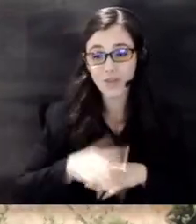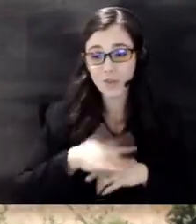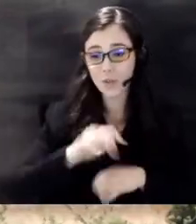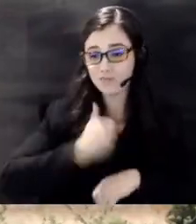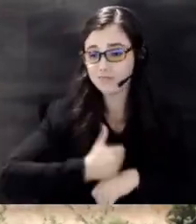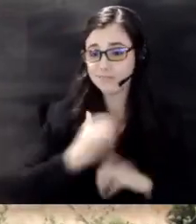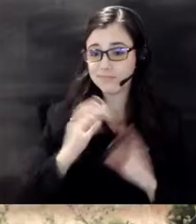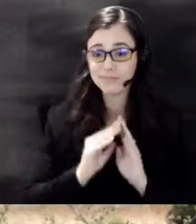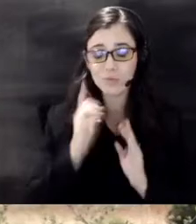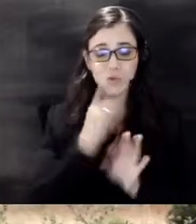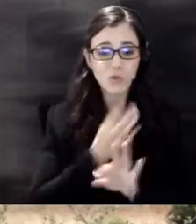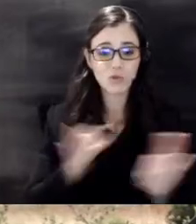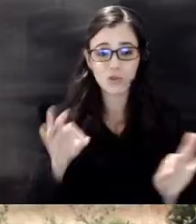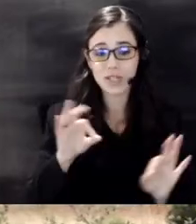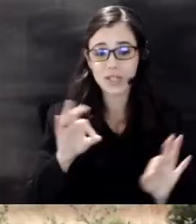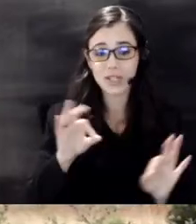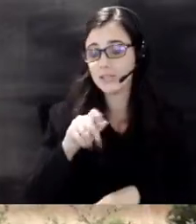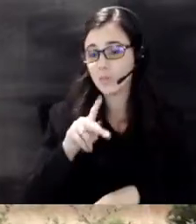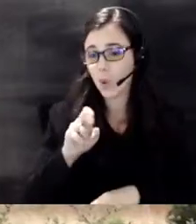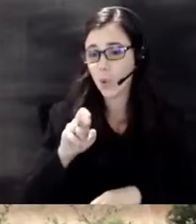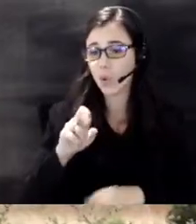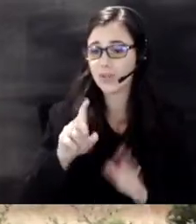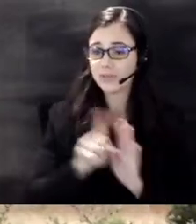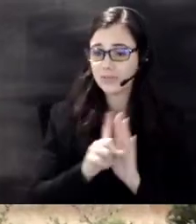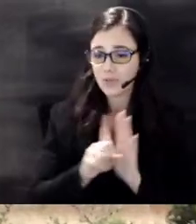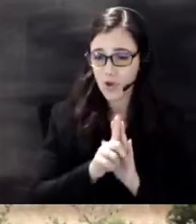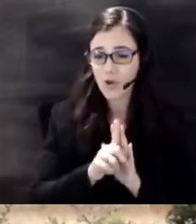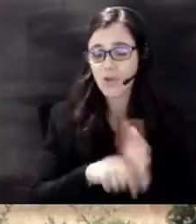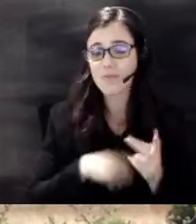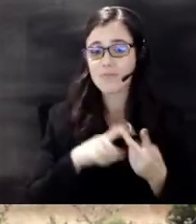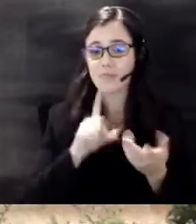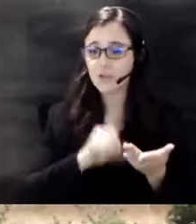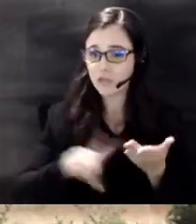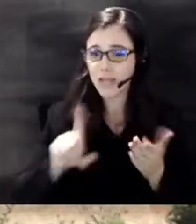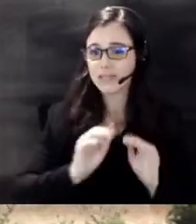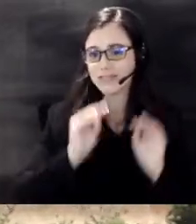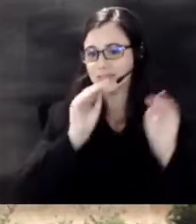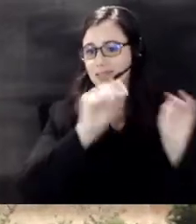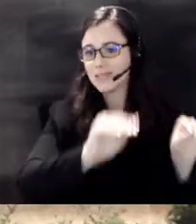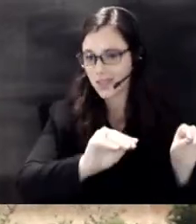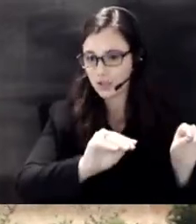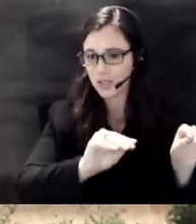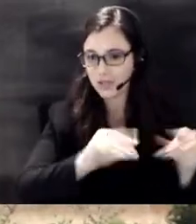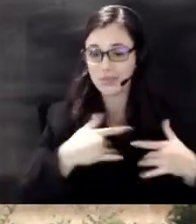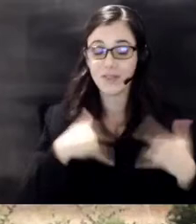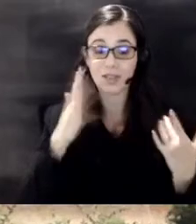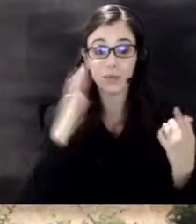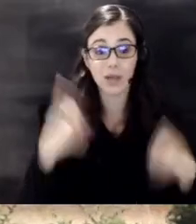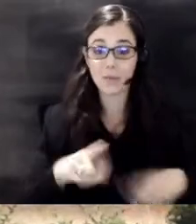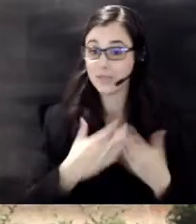detector checks and installations the event will happen rain or shine for more information about